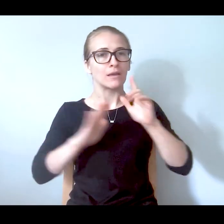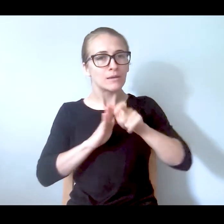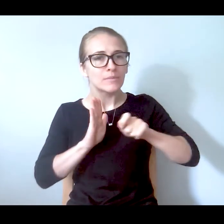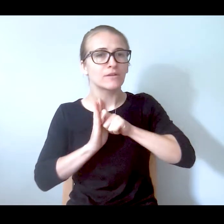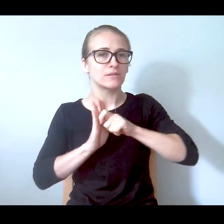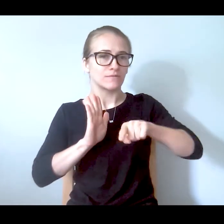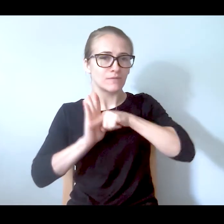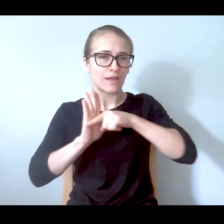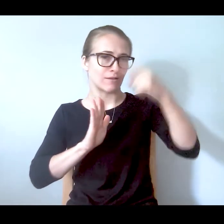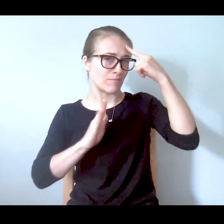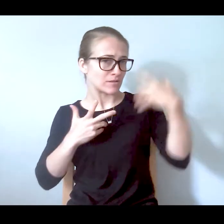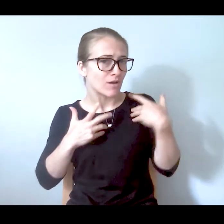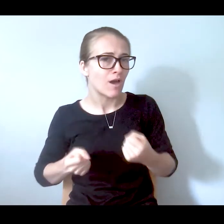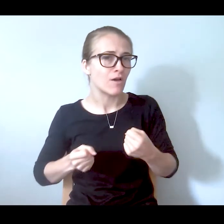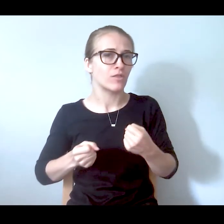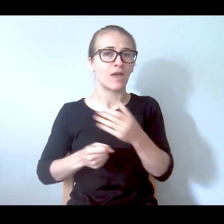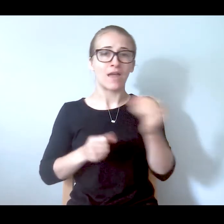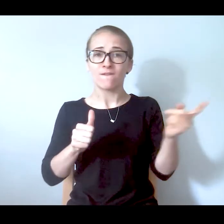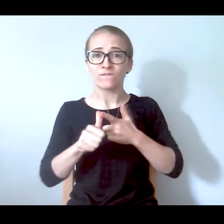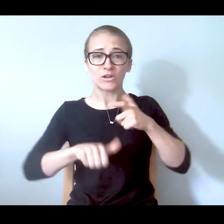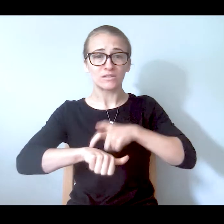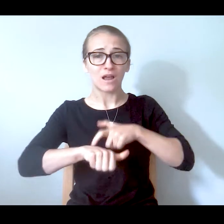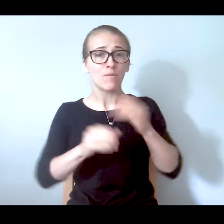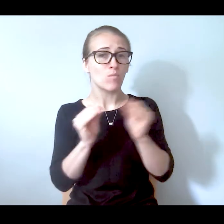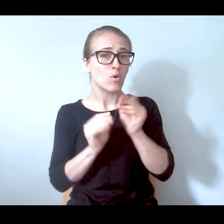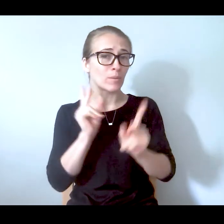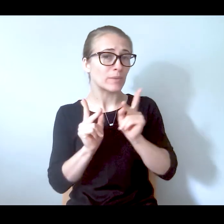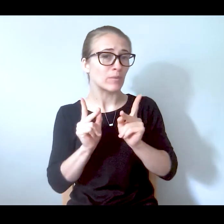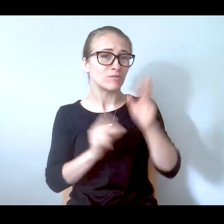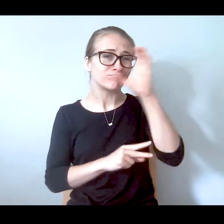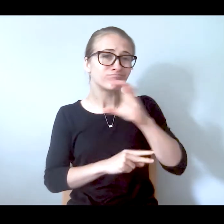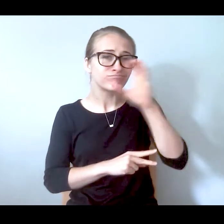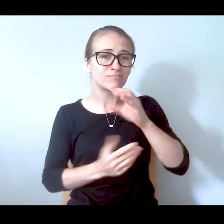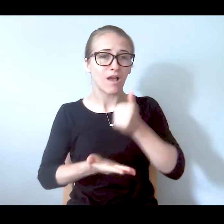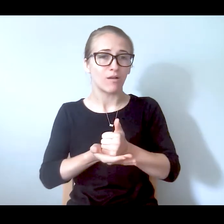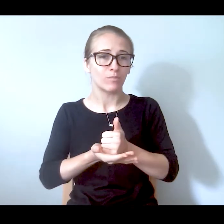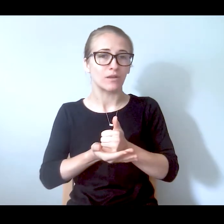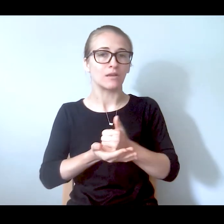time, more people are getting help. And I would just like to end with when I spoke